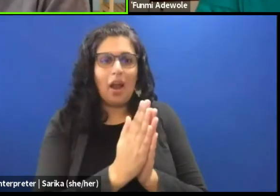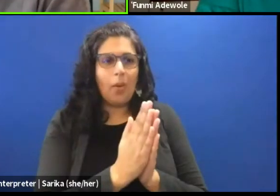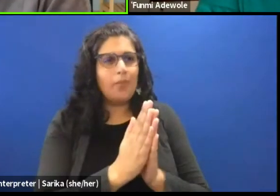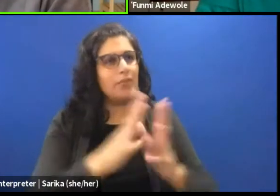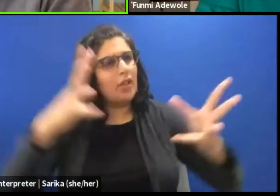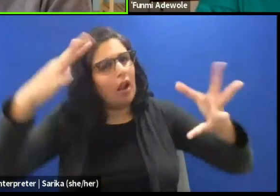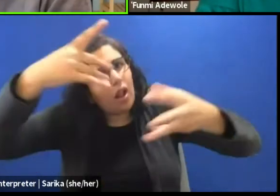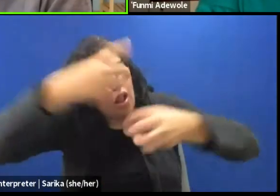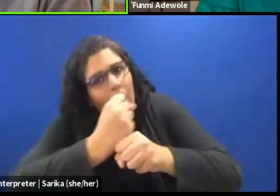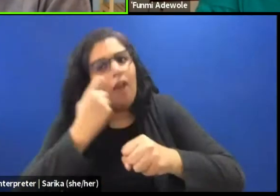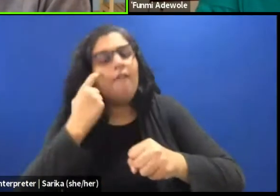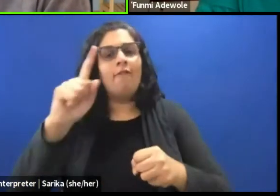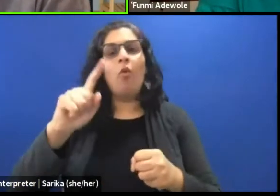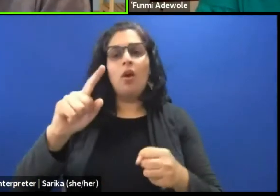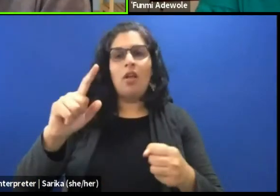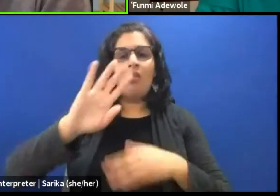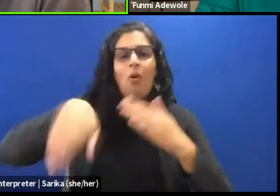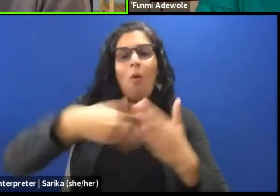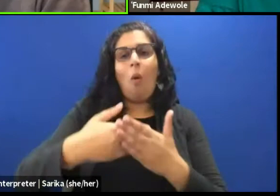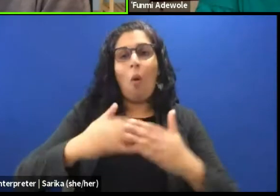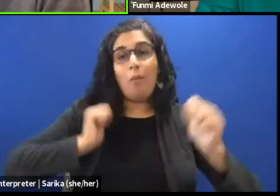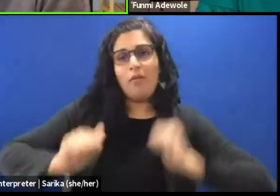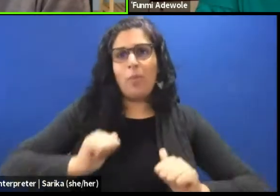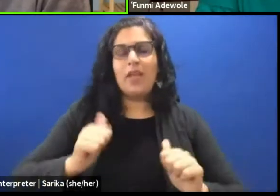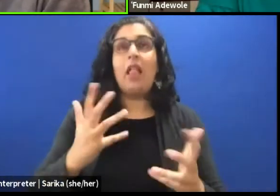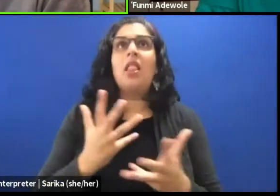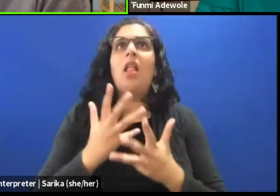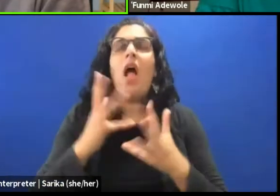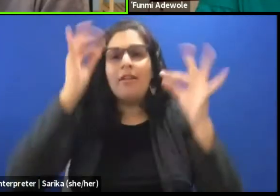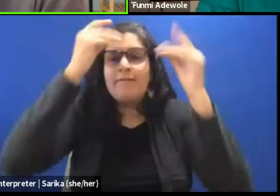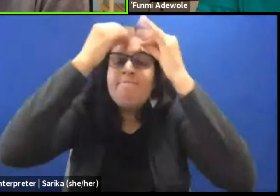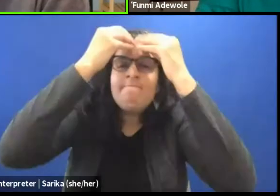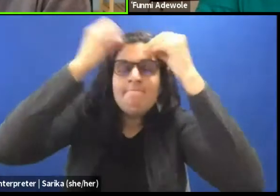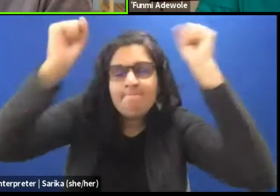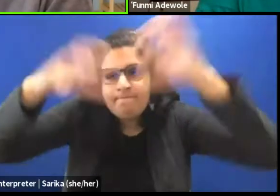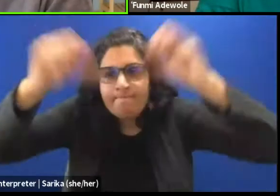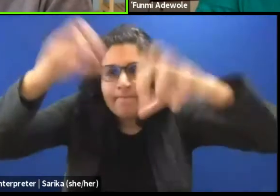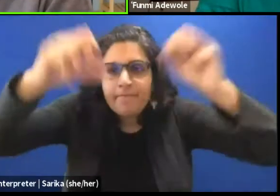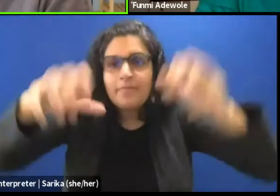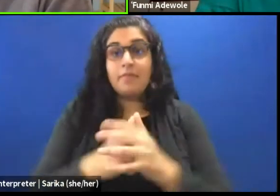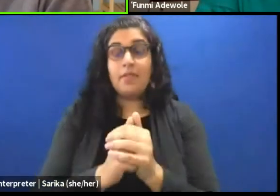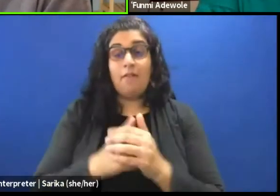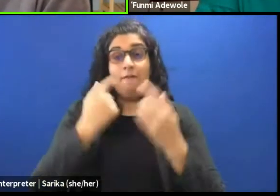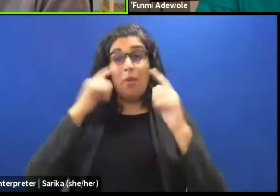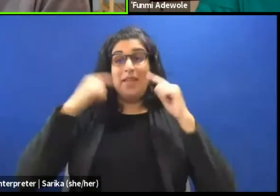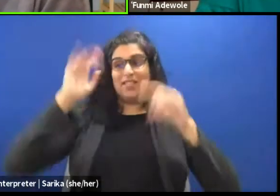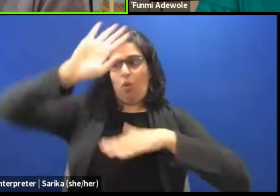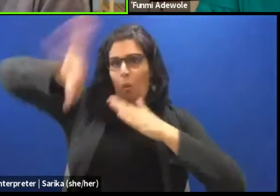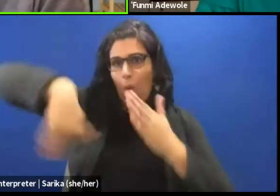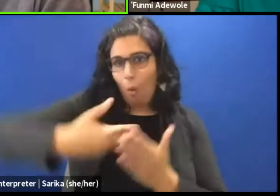There's a lot of thinking that goes into that, and I think for me it's the entire composition, that's what I consider as dramaturgy.